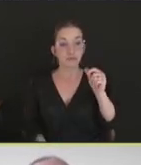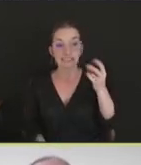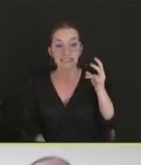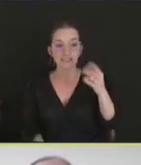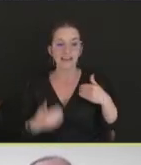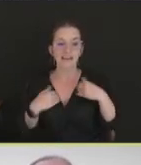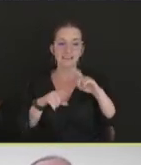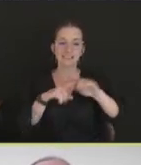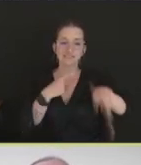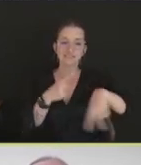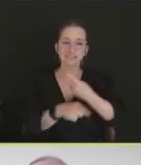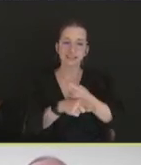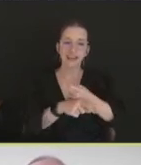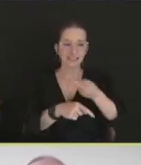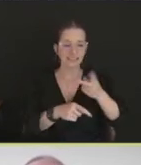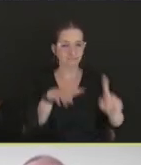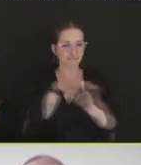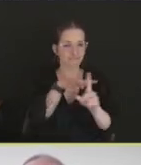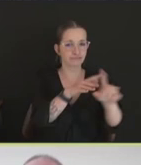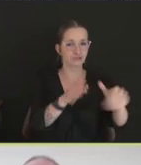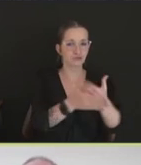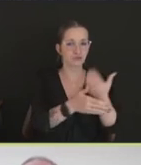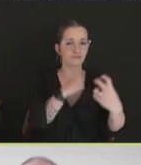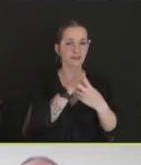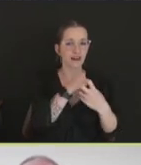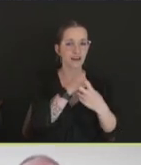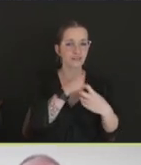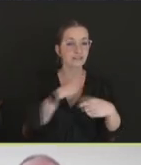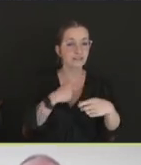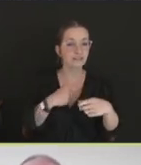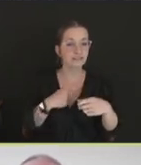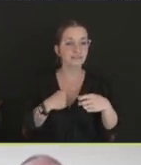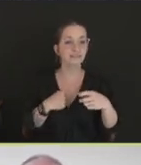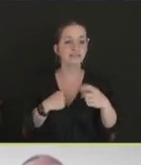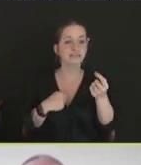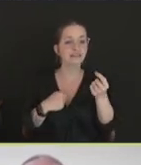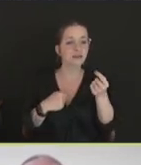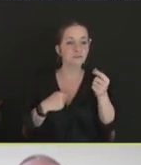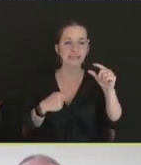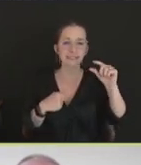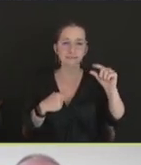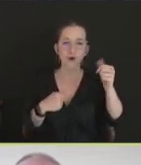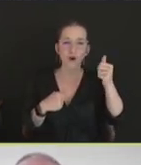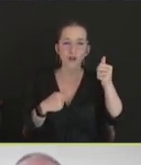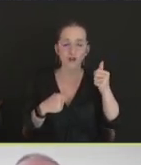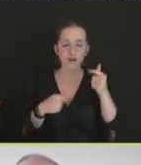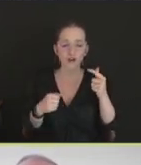influenza. These were smaller -- these were viruses that circulated as a low pathogenic